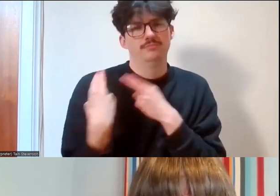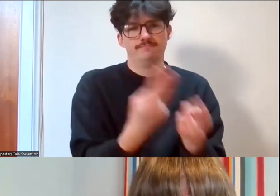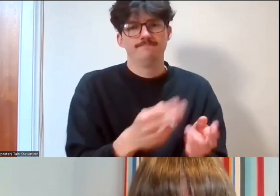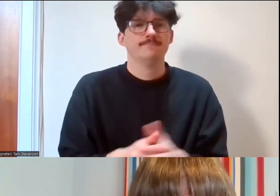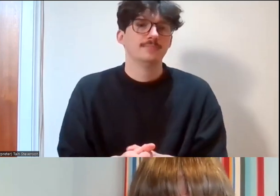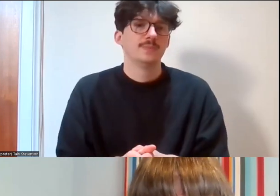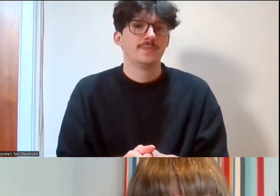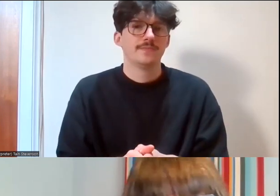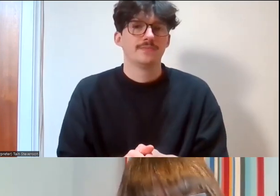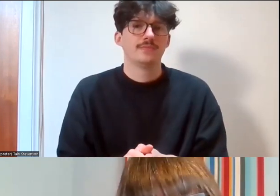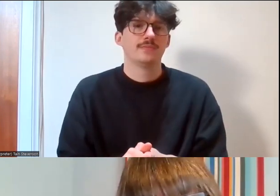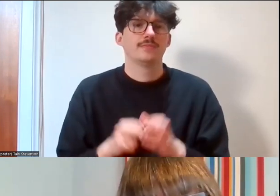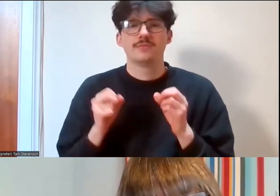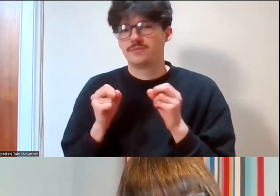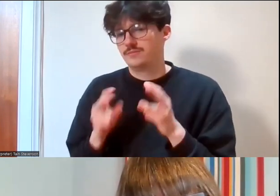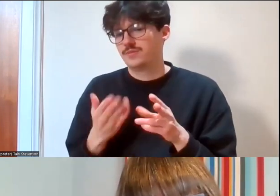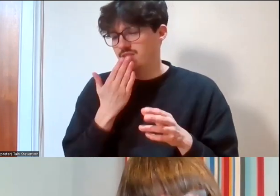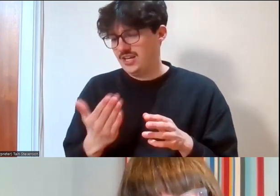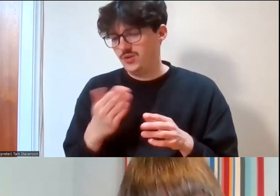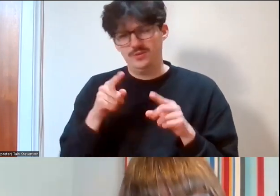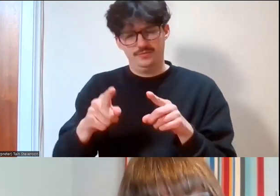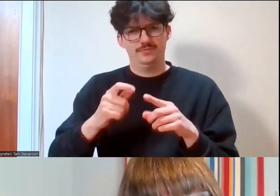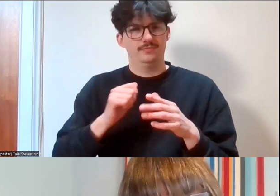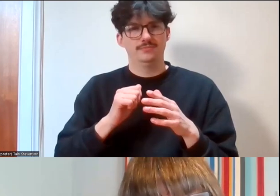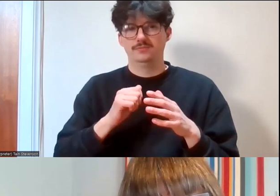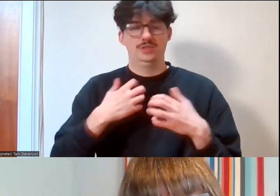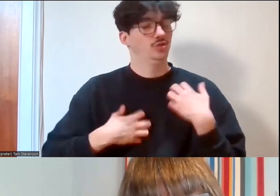Thank you so much, thank you Robert, that was really fascinating and it was interesting,